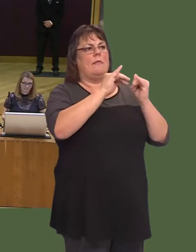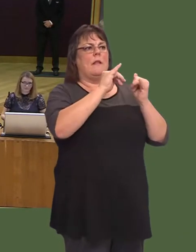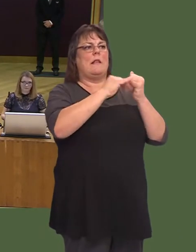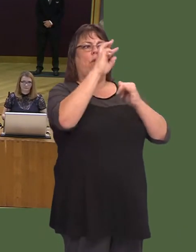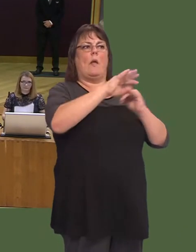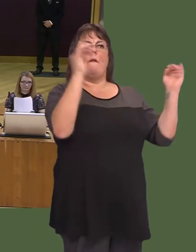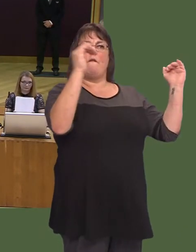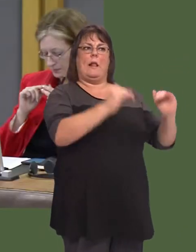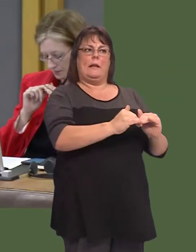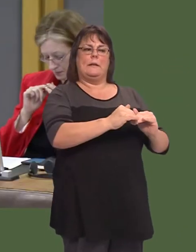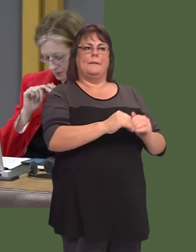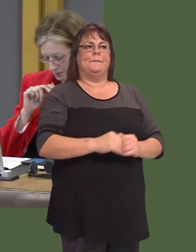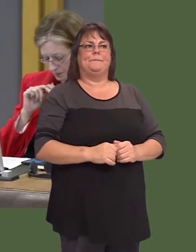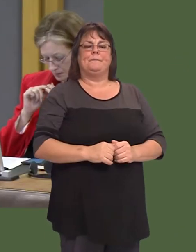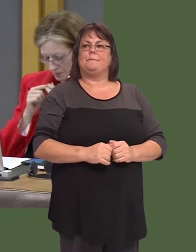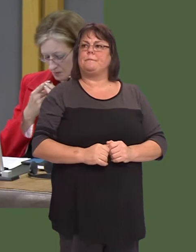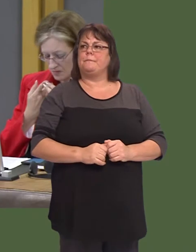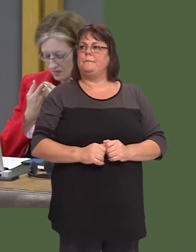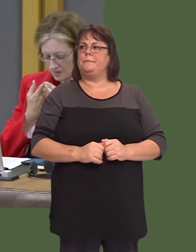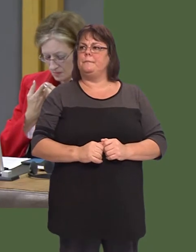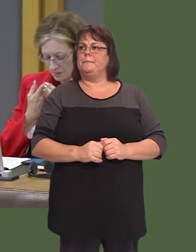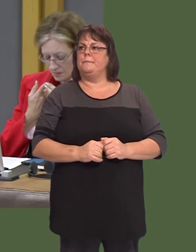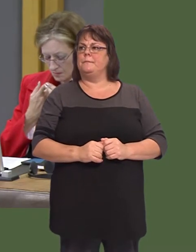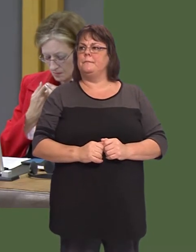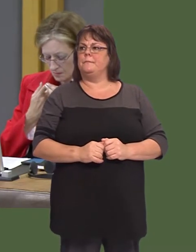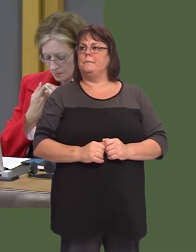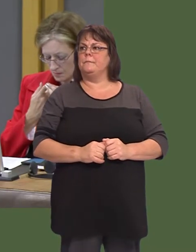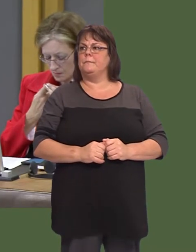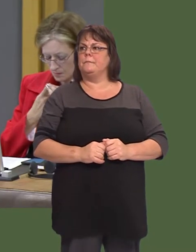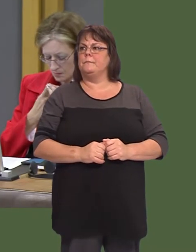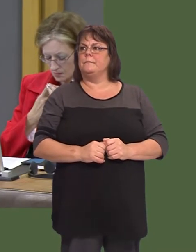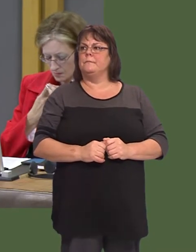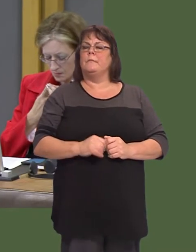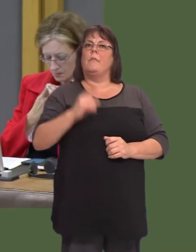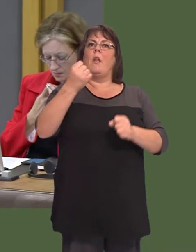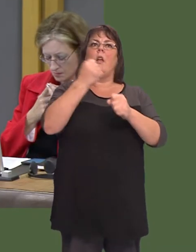As a fig leaf, the First Minister and his Government then proposed that they should